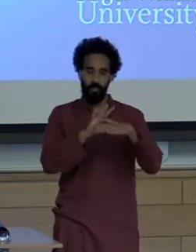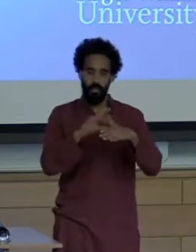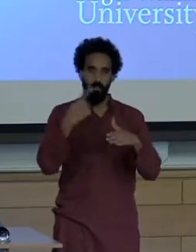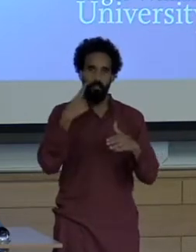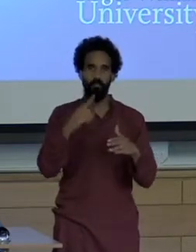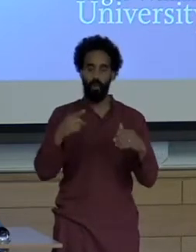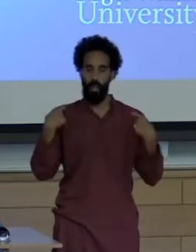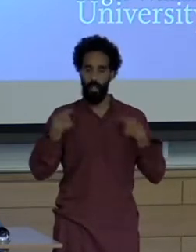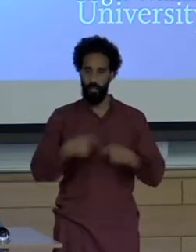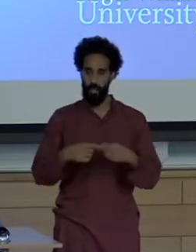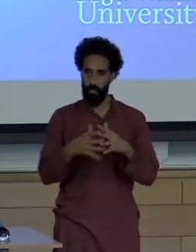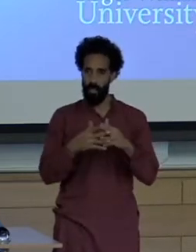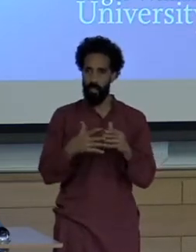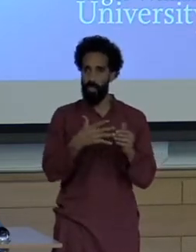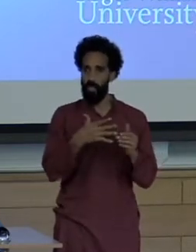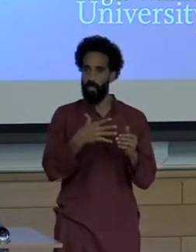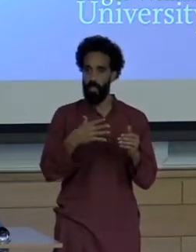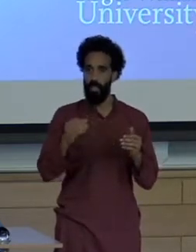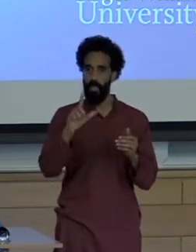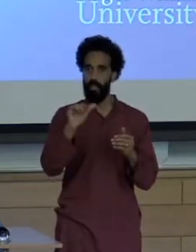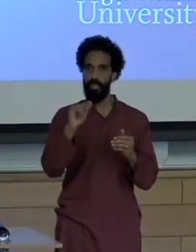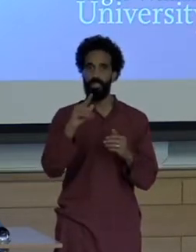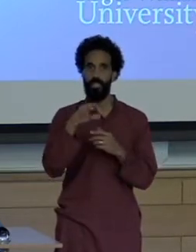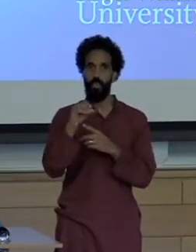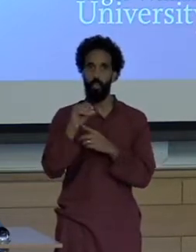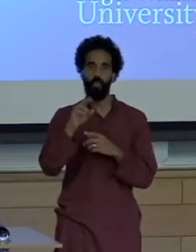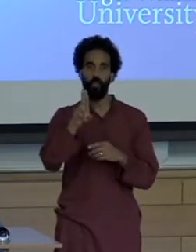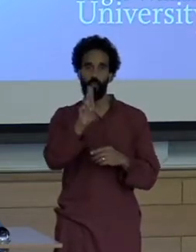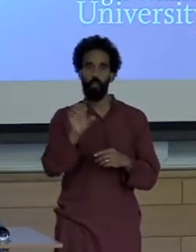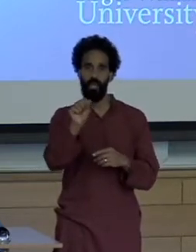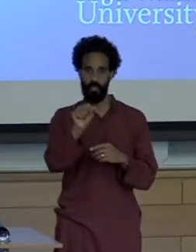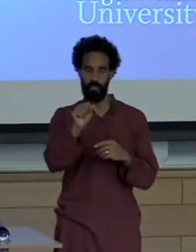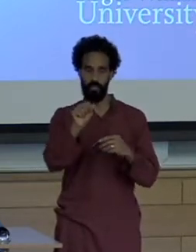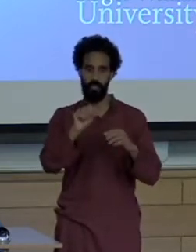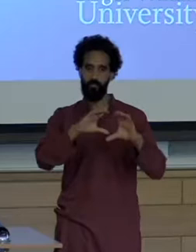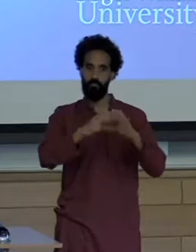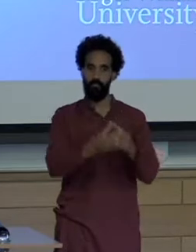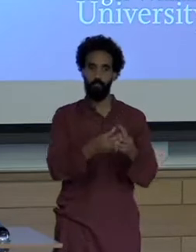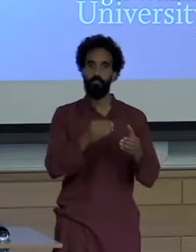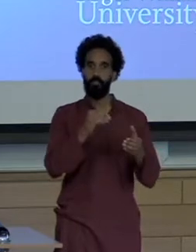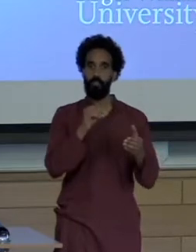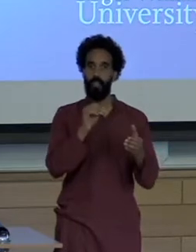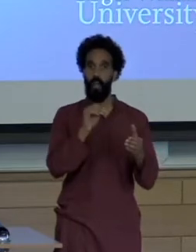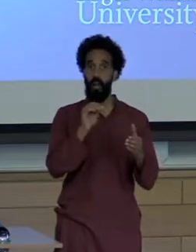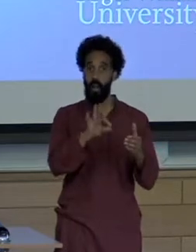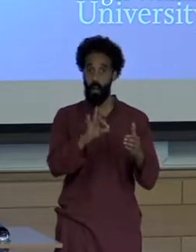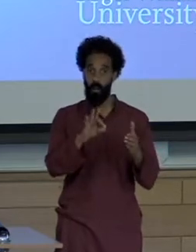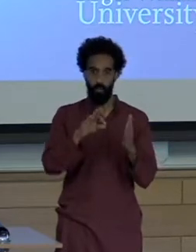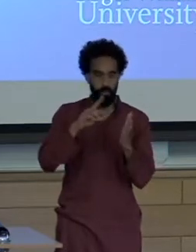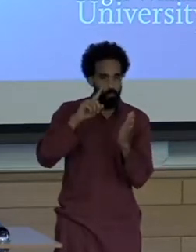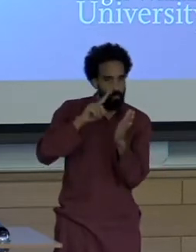Latino branch of real networks and led U.S operations for the Latino community portal el sitio